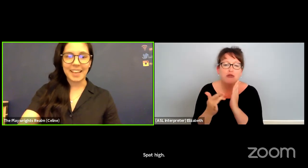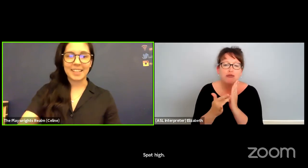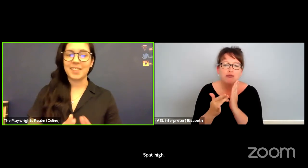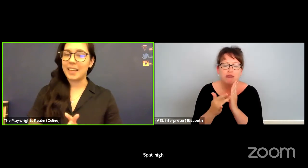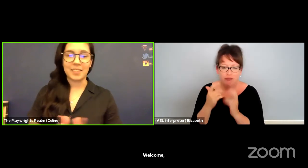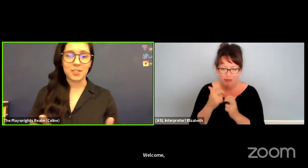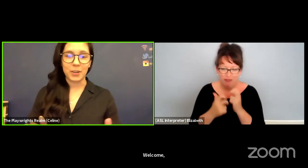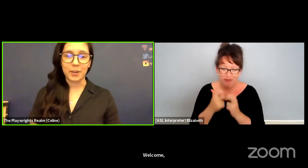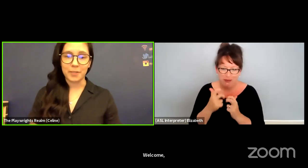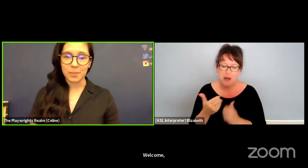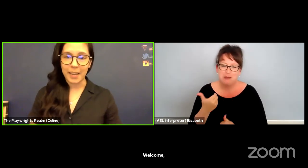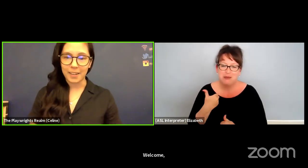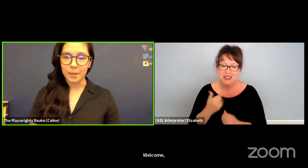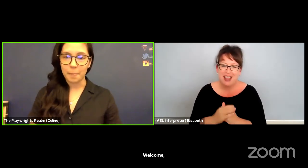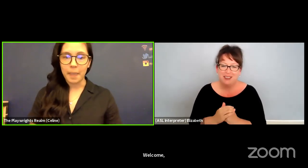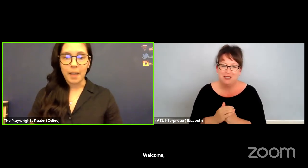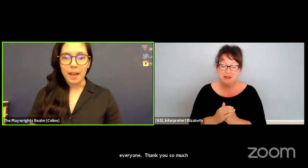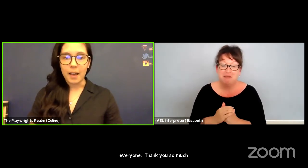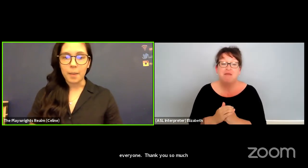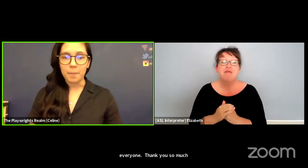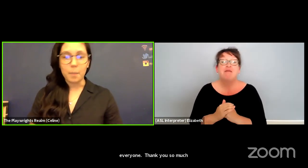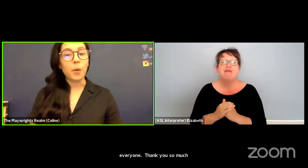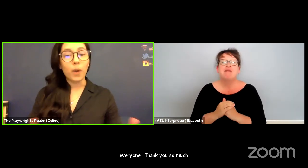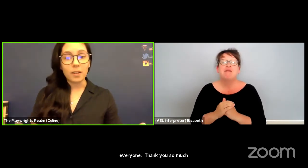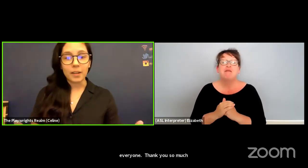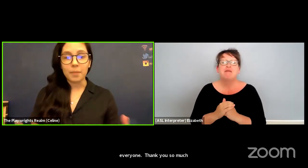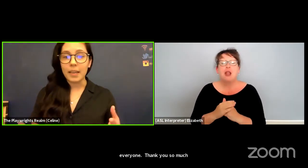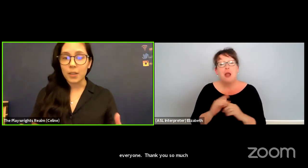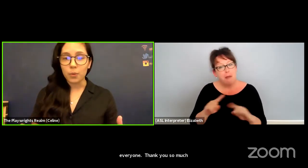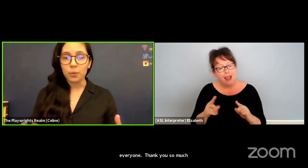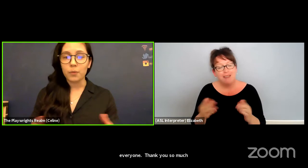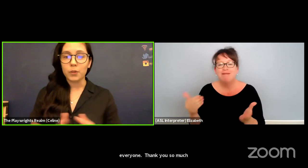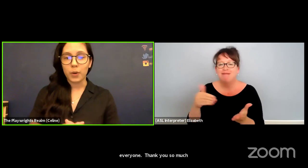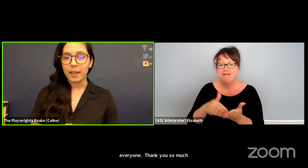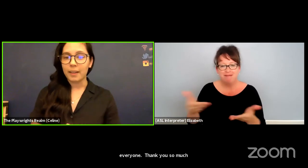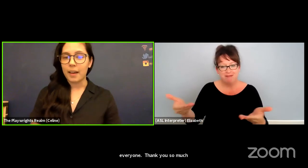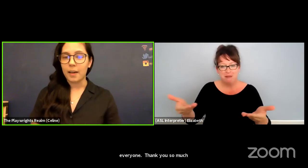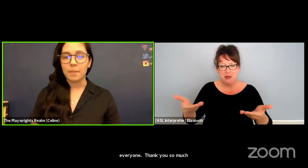as the start of this panel, but welcome. Thank you for joining.